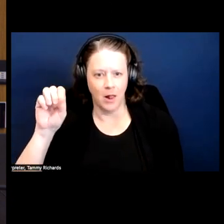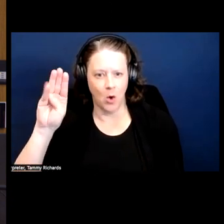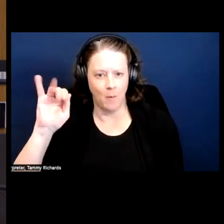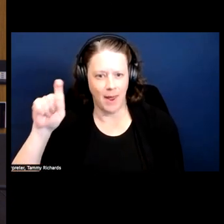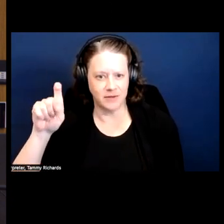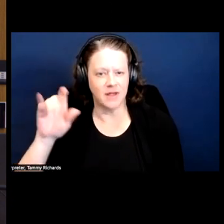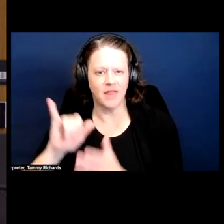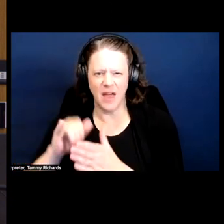history.